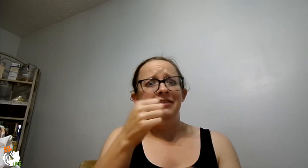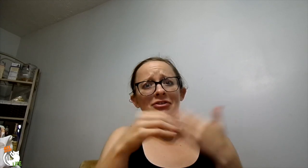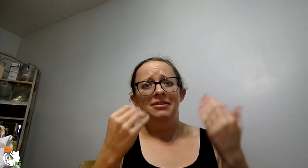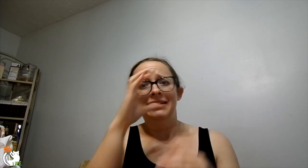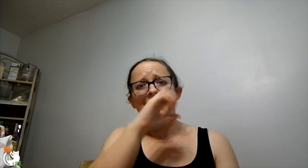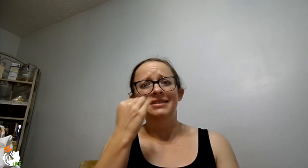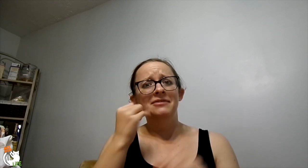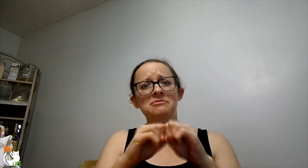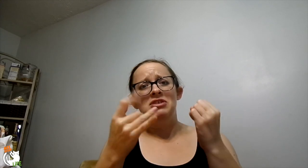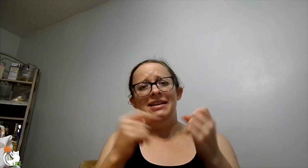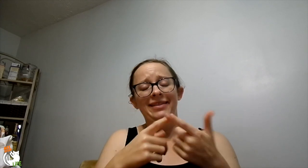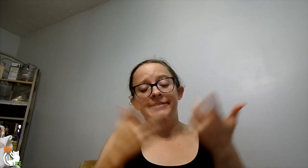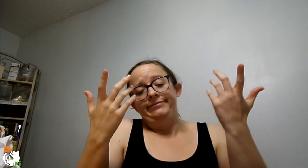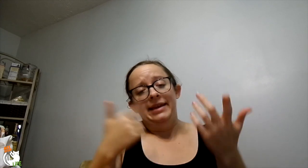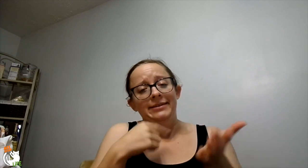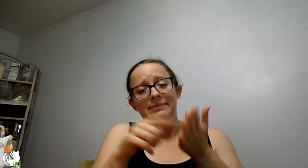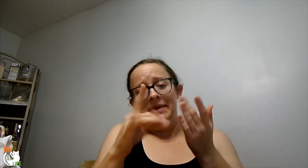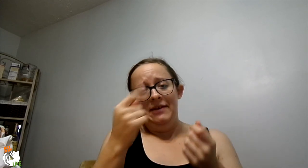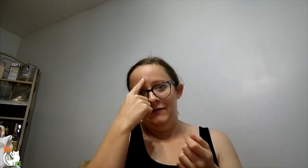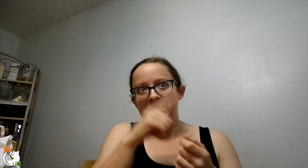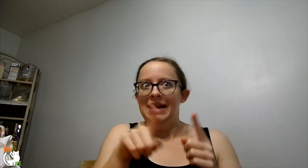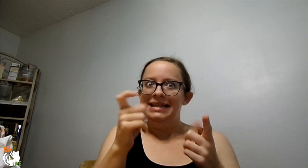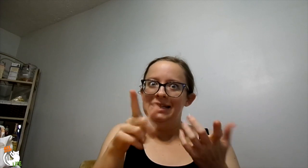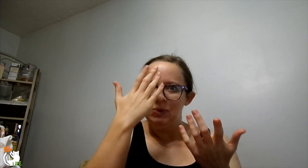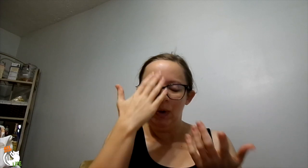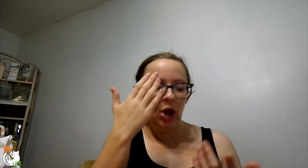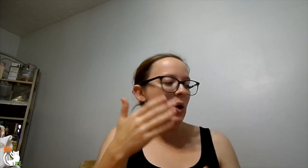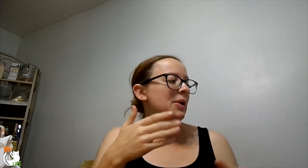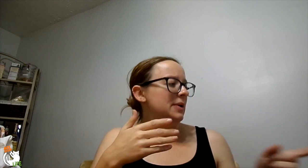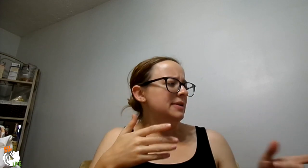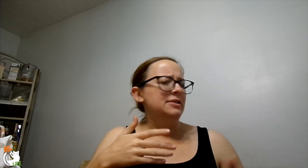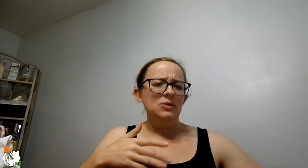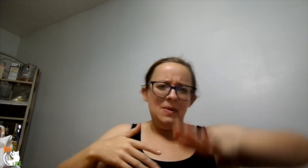I thought, well for $10 if I'm gonna break it then I'll just pay for it. But I need to know.